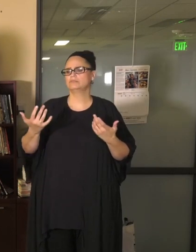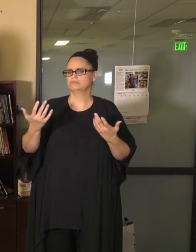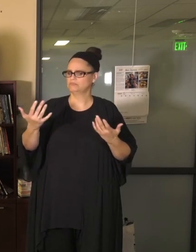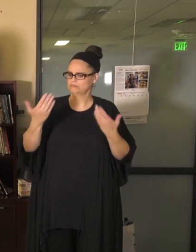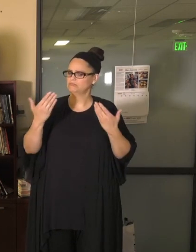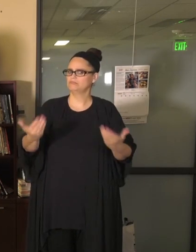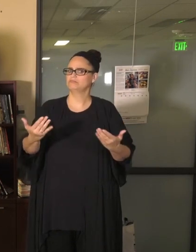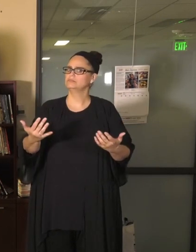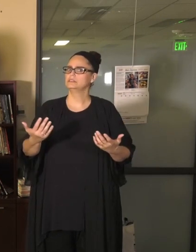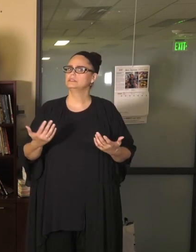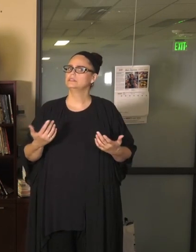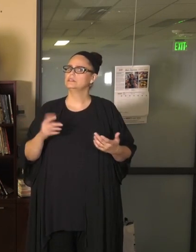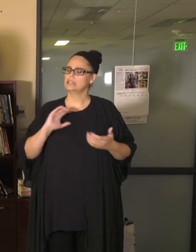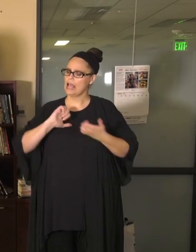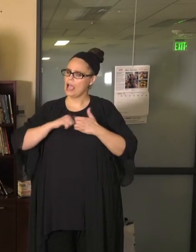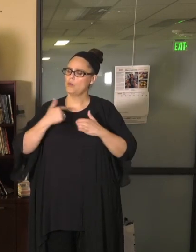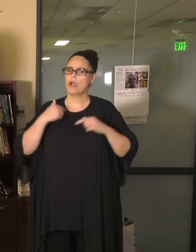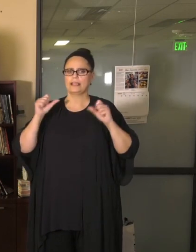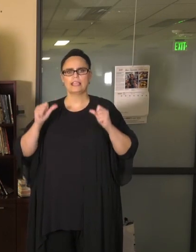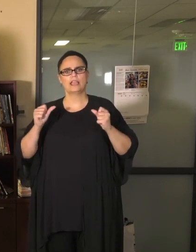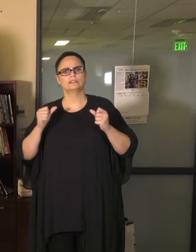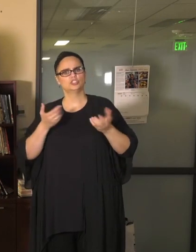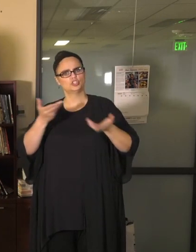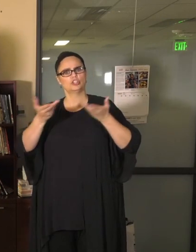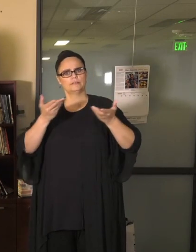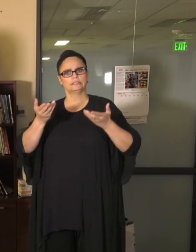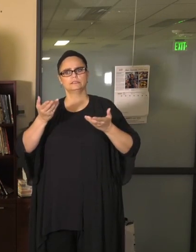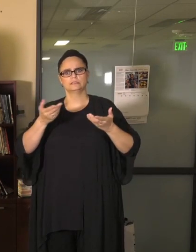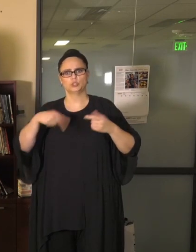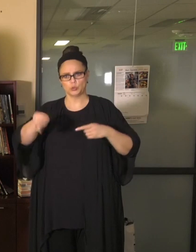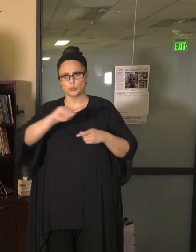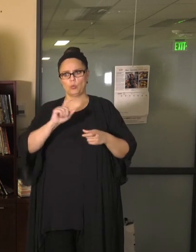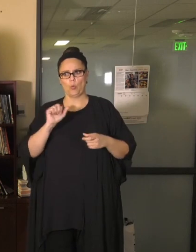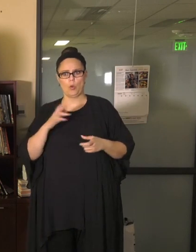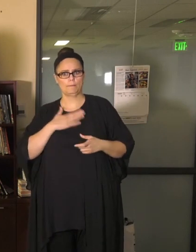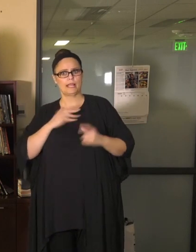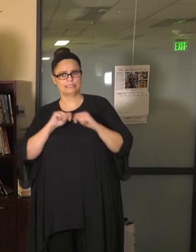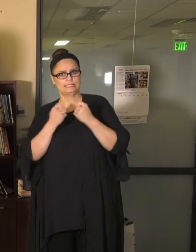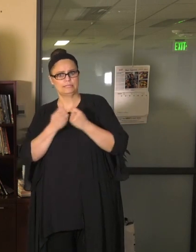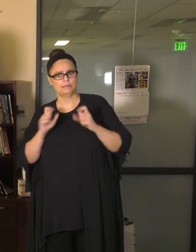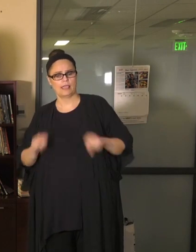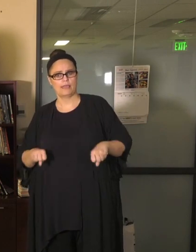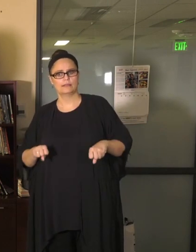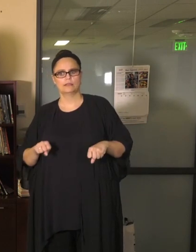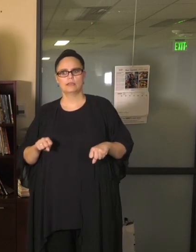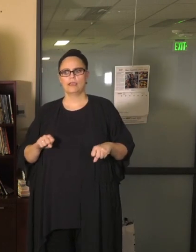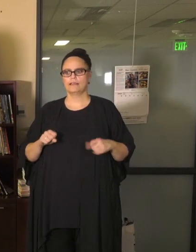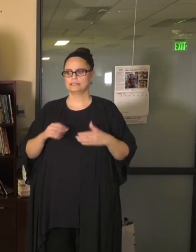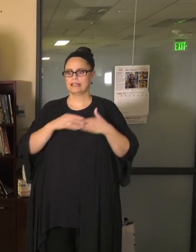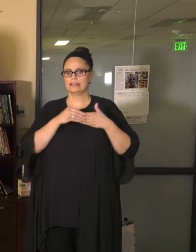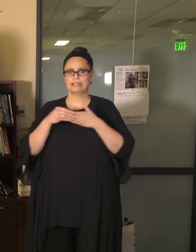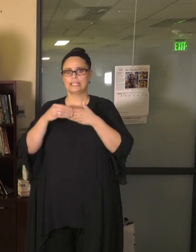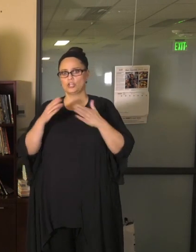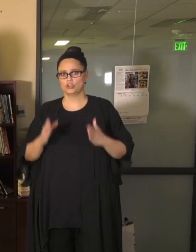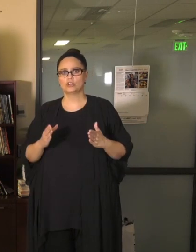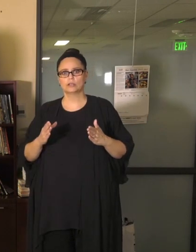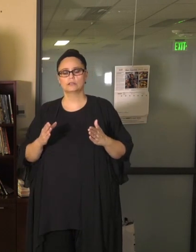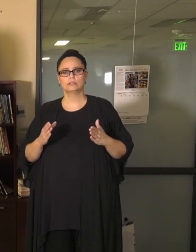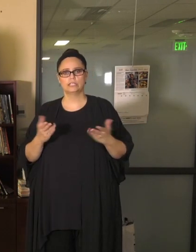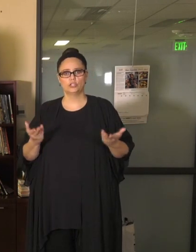to you or members of my team, and more than anything, I want you to know that as the leader of Saint Paul Public Schools, as a parent of a